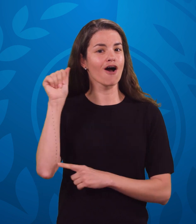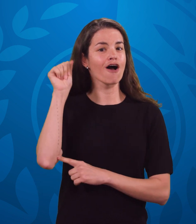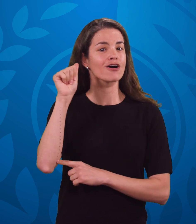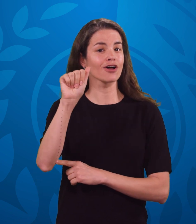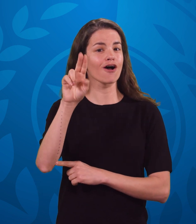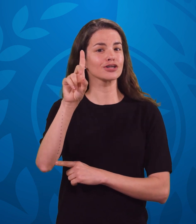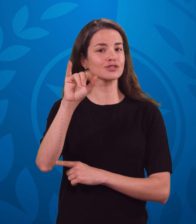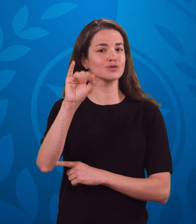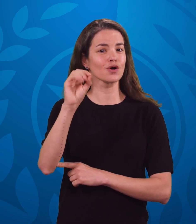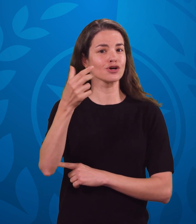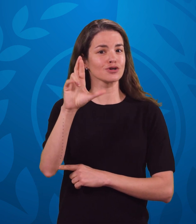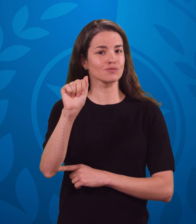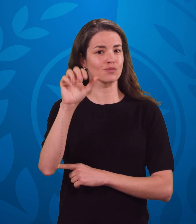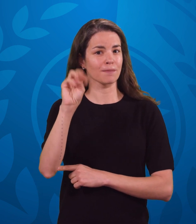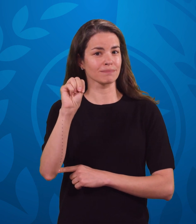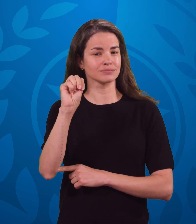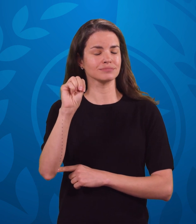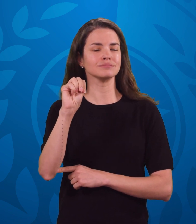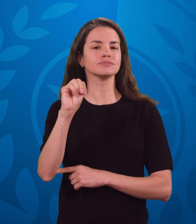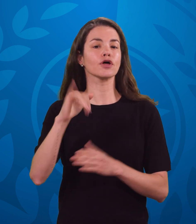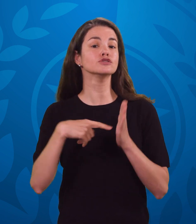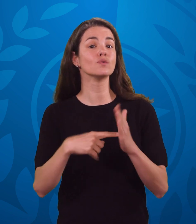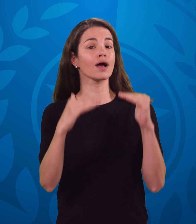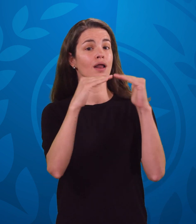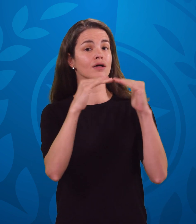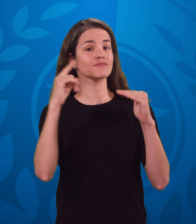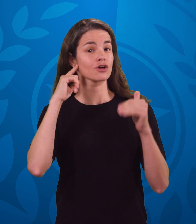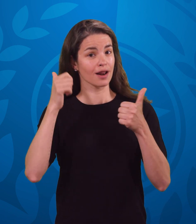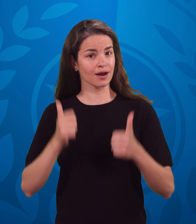To prove that one is eligible for the program, they must provide an audiogram